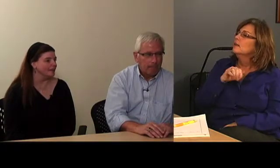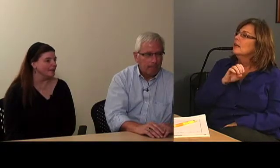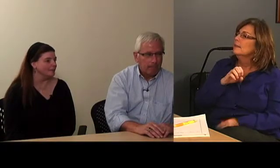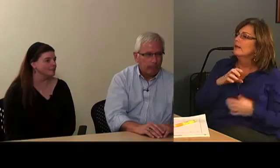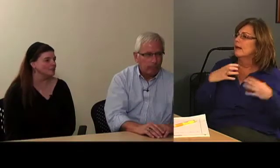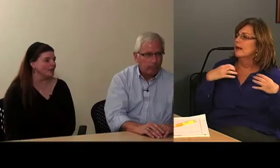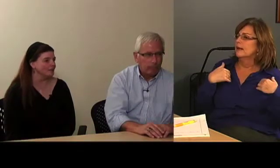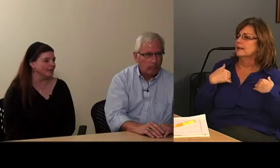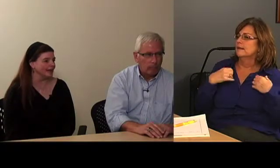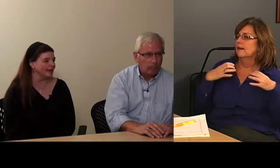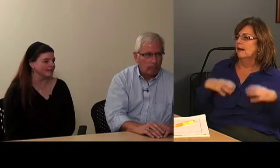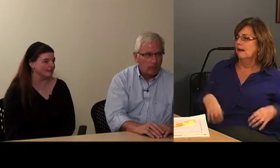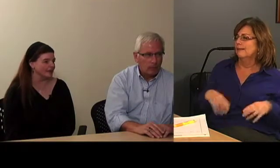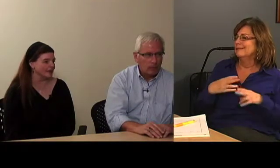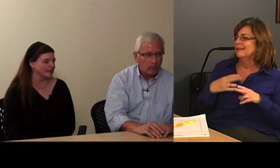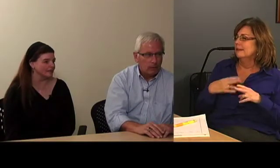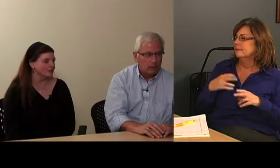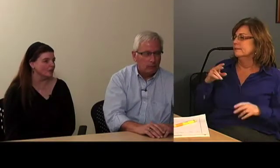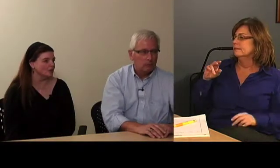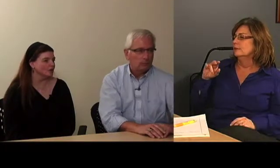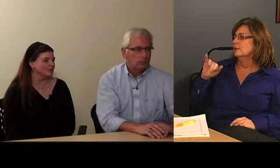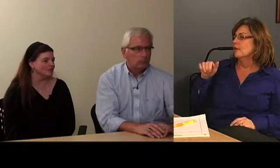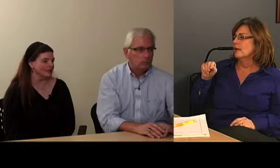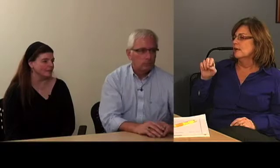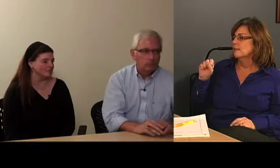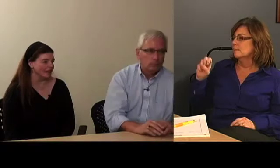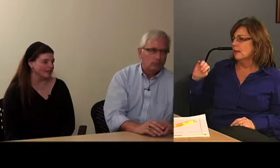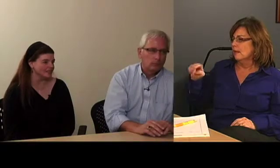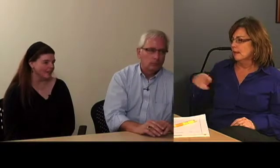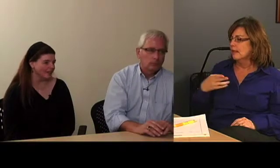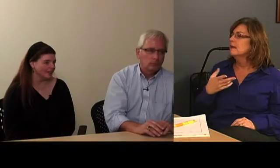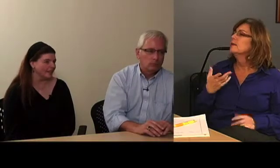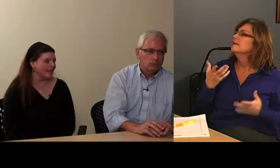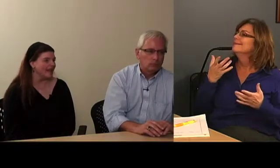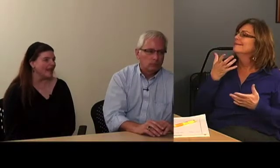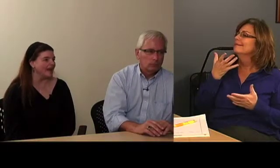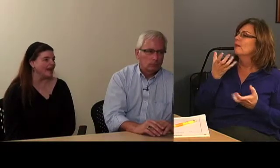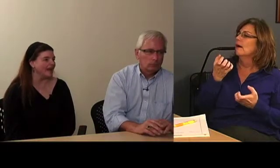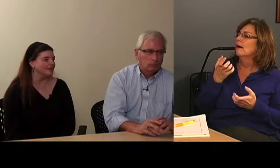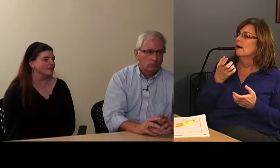And Jamie has a client whose name is Jane Smith